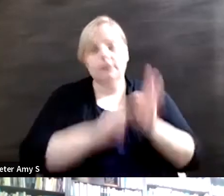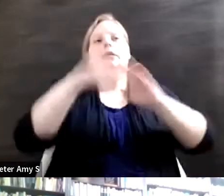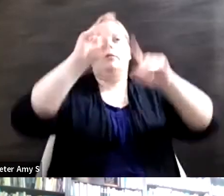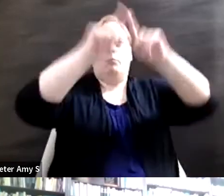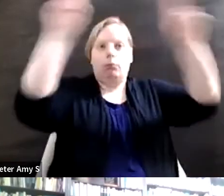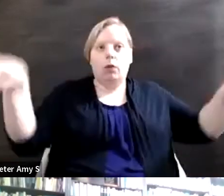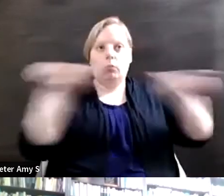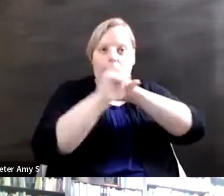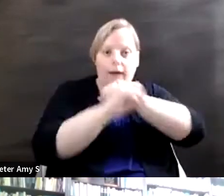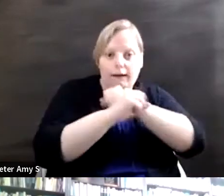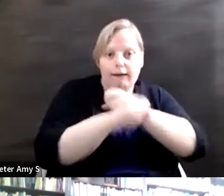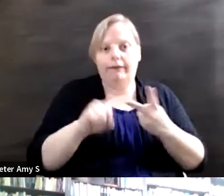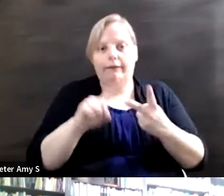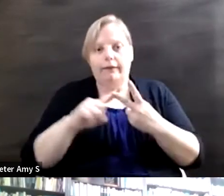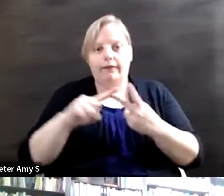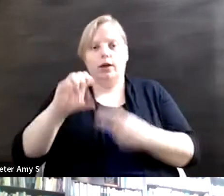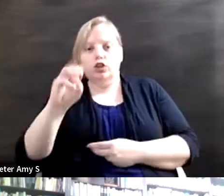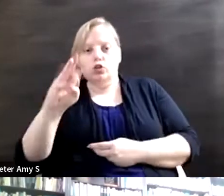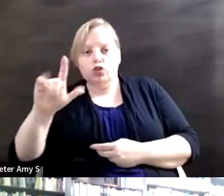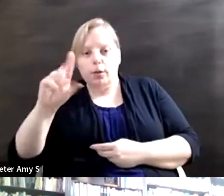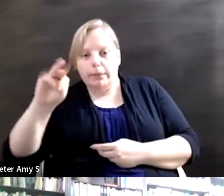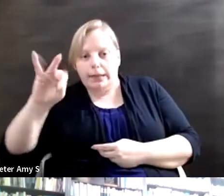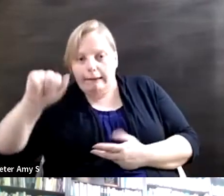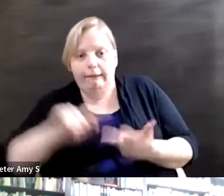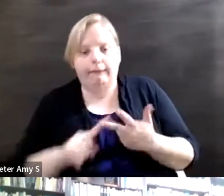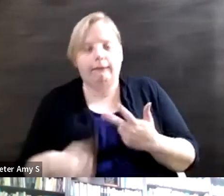it's based on what we see when we watch the news at the end of the day, what we see when we're on